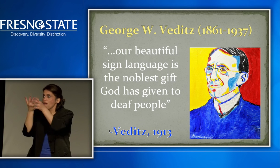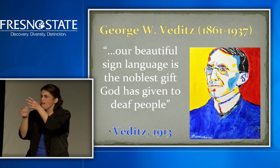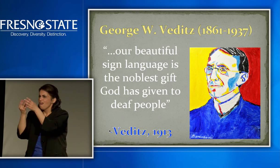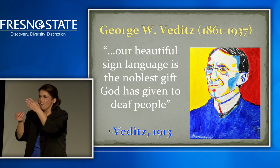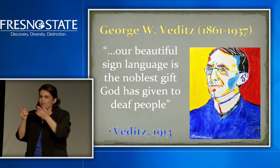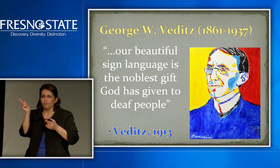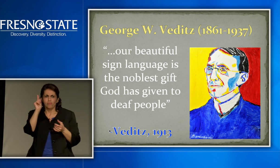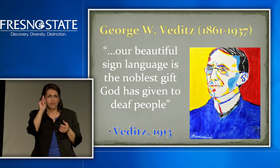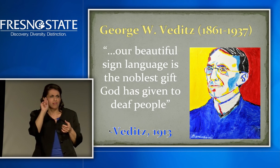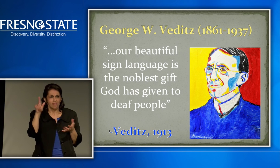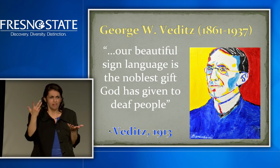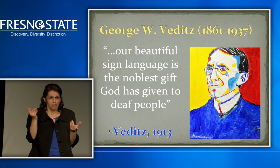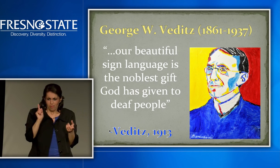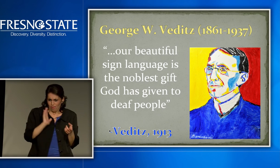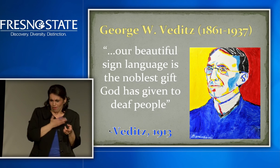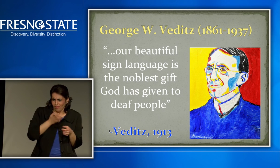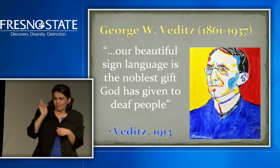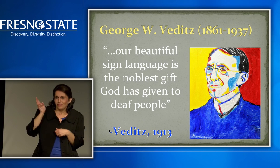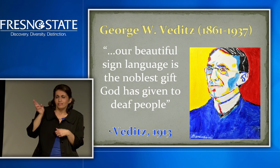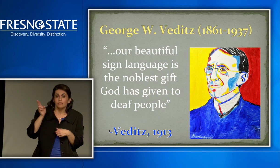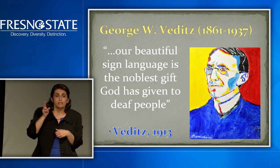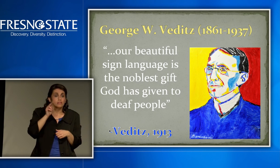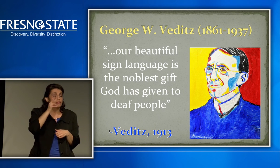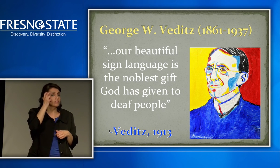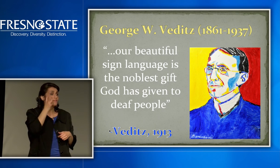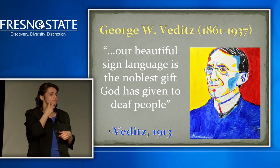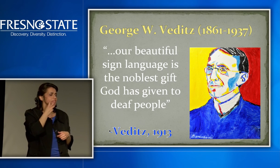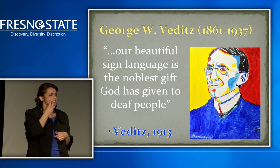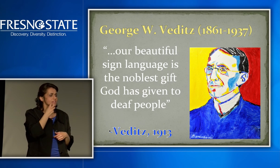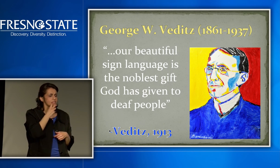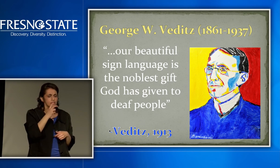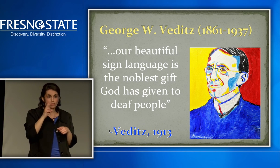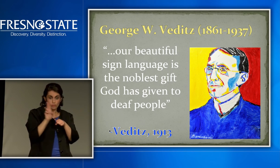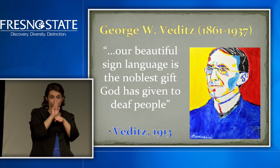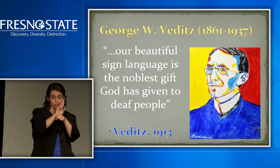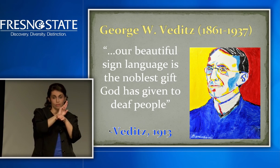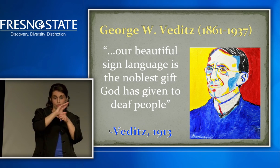and their stories and their experiences, to preserve our history.